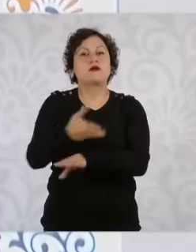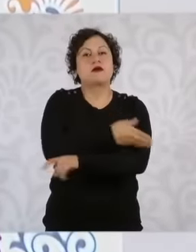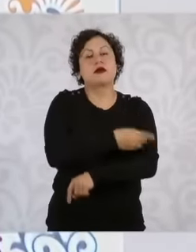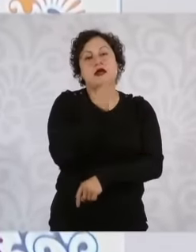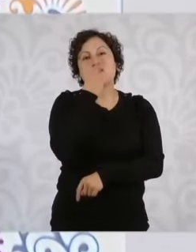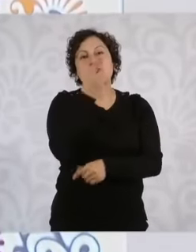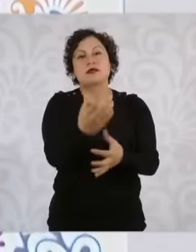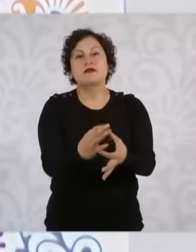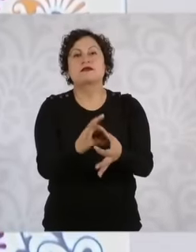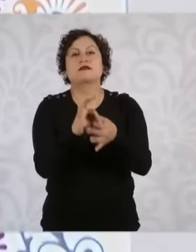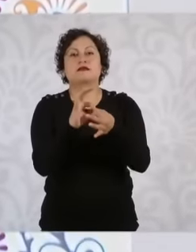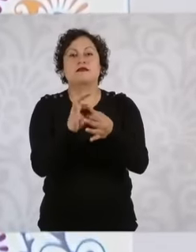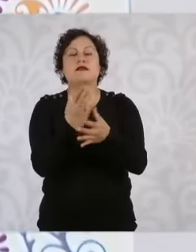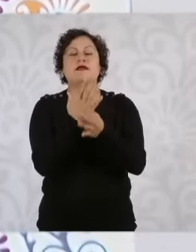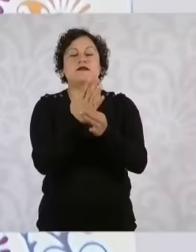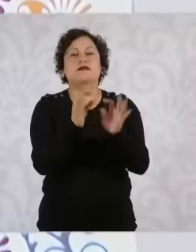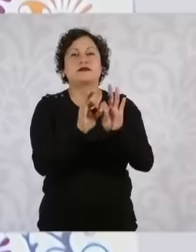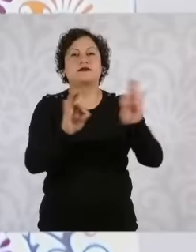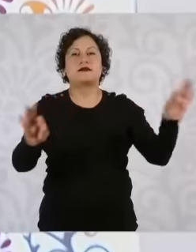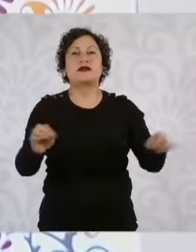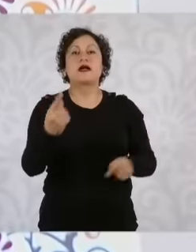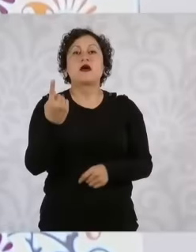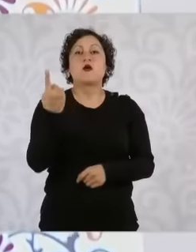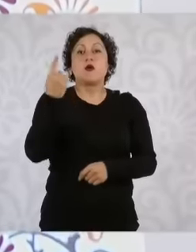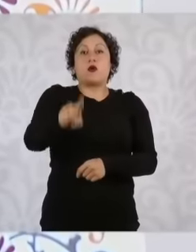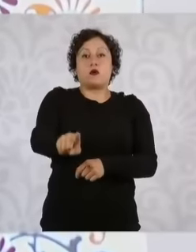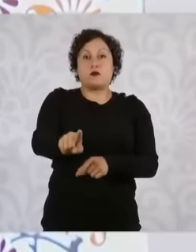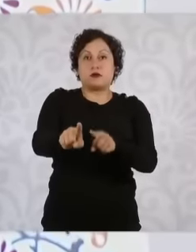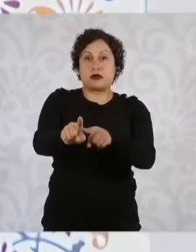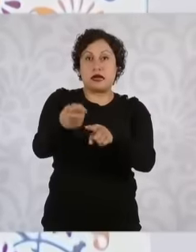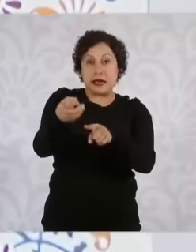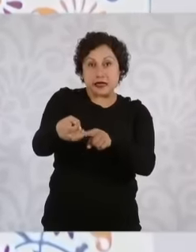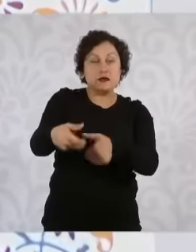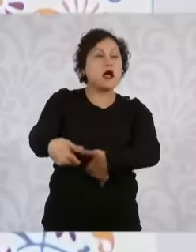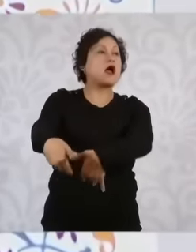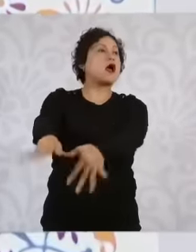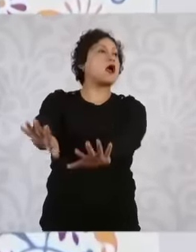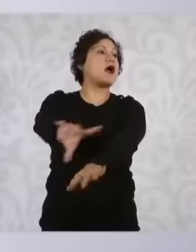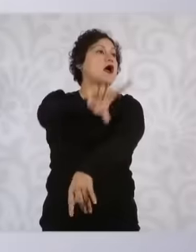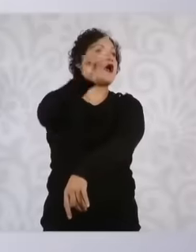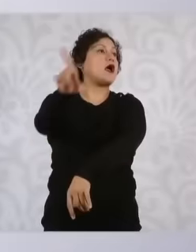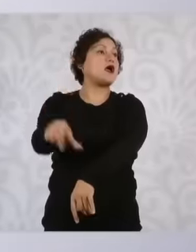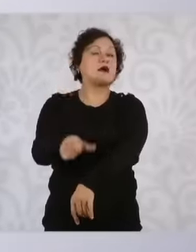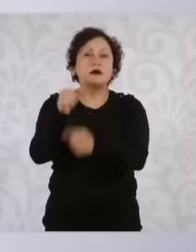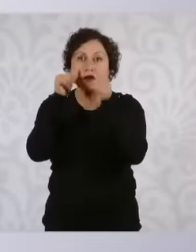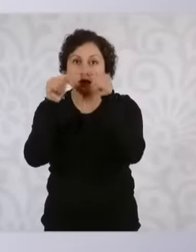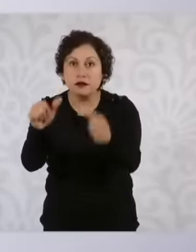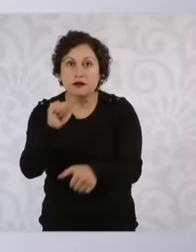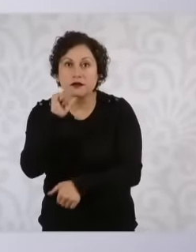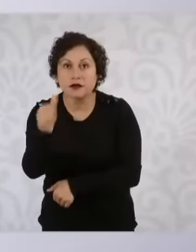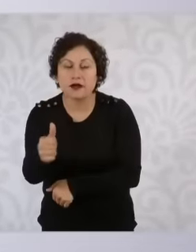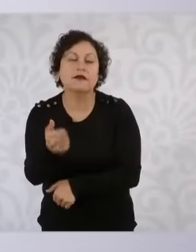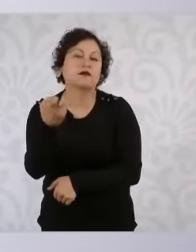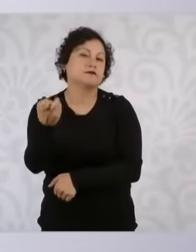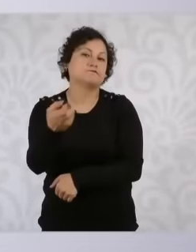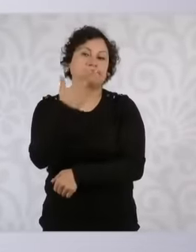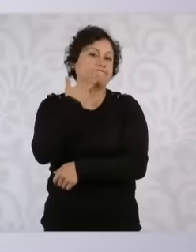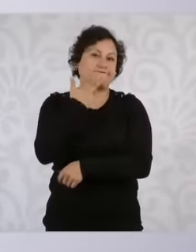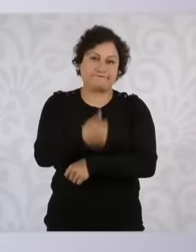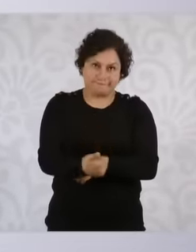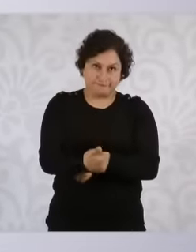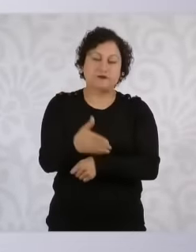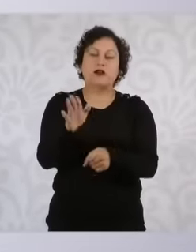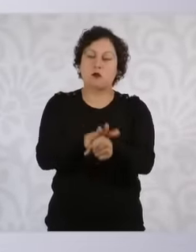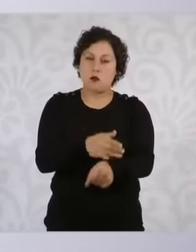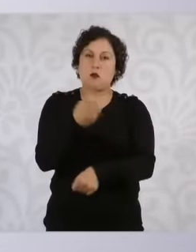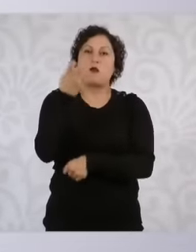is useless and in fact one of the great tasks of the president is to